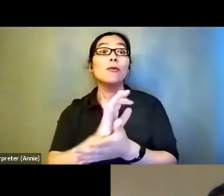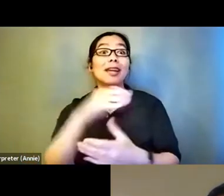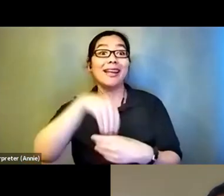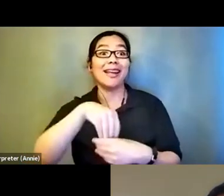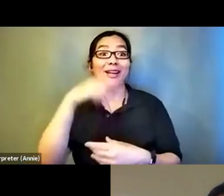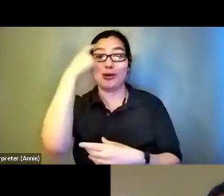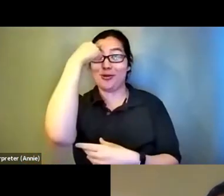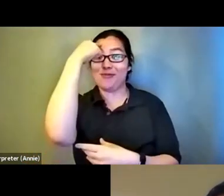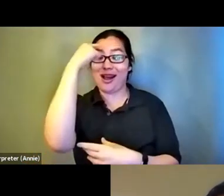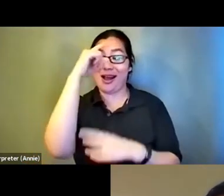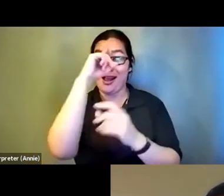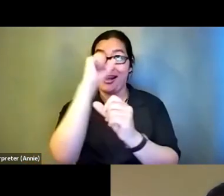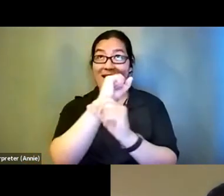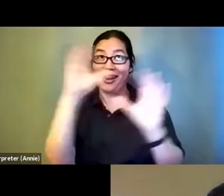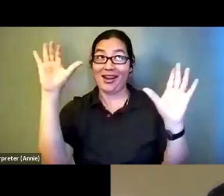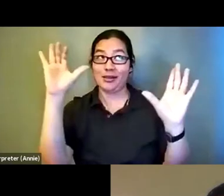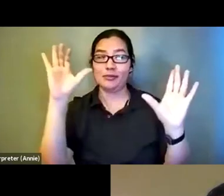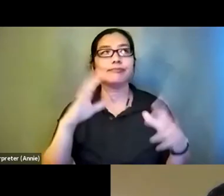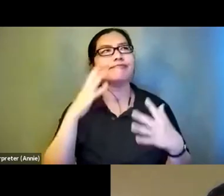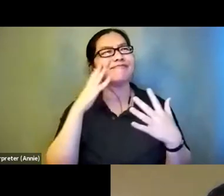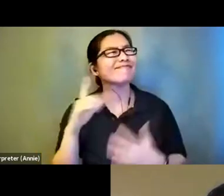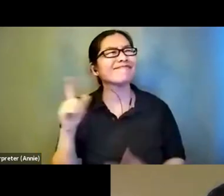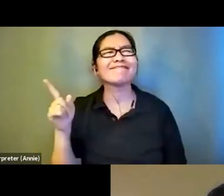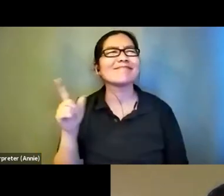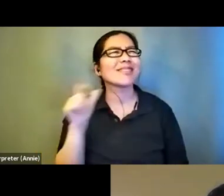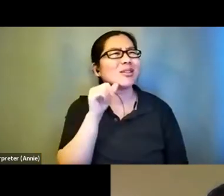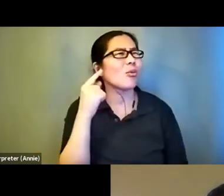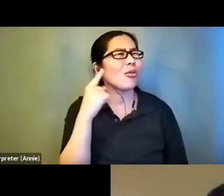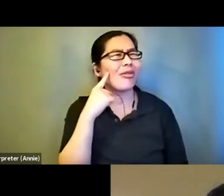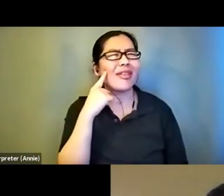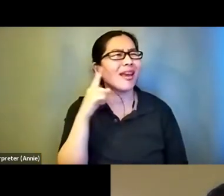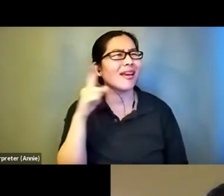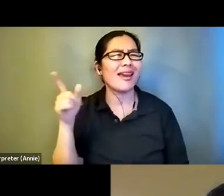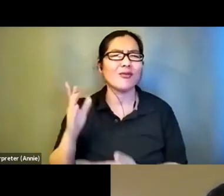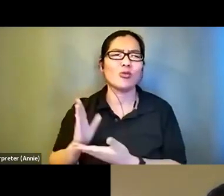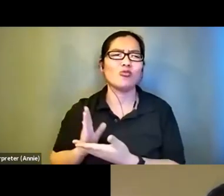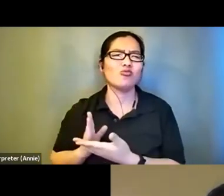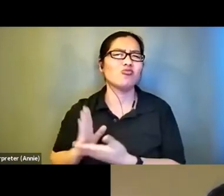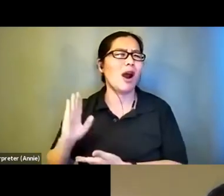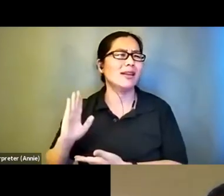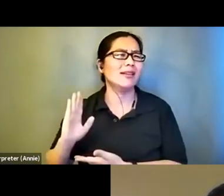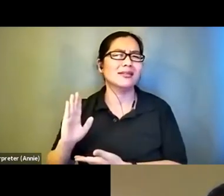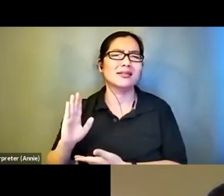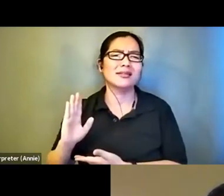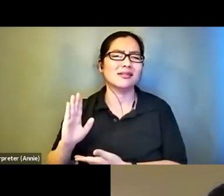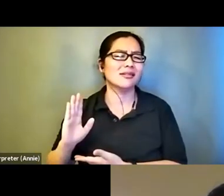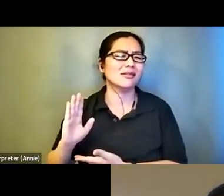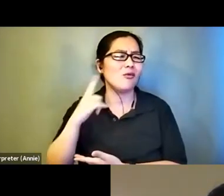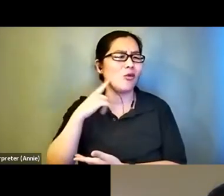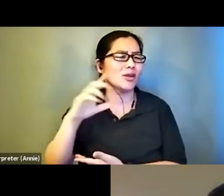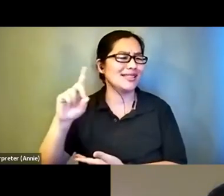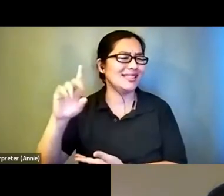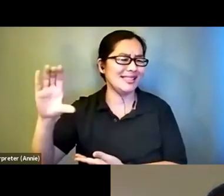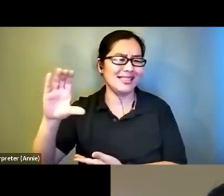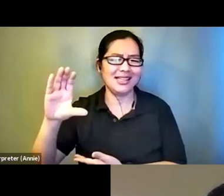Unfortunately I don't think they have the rights for DC comics any more so those that I